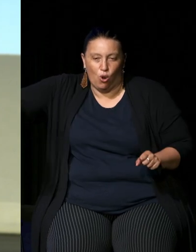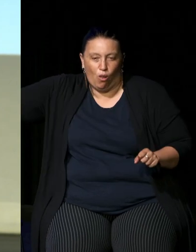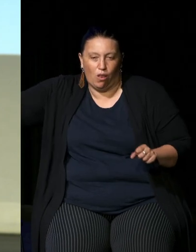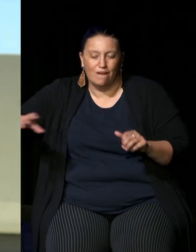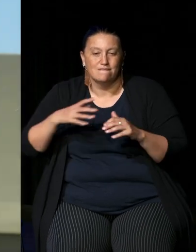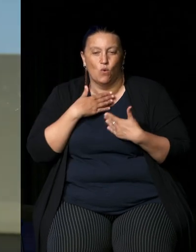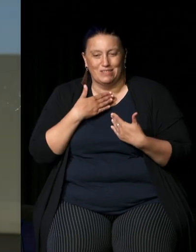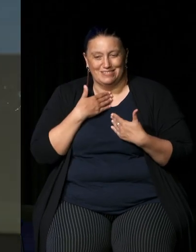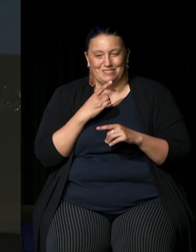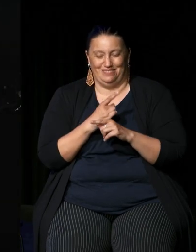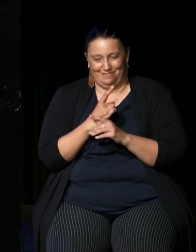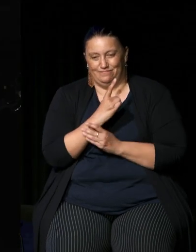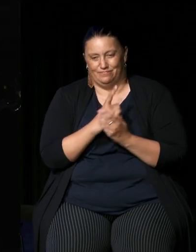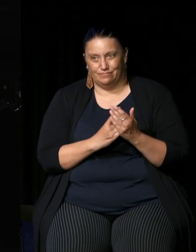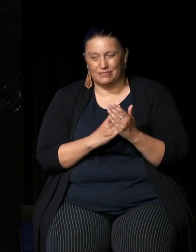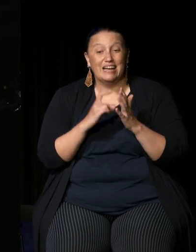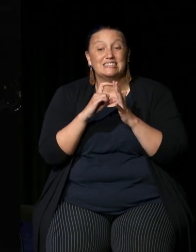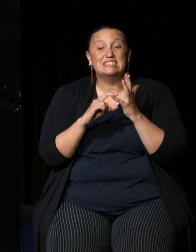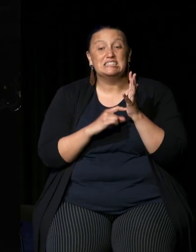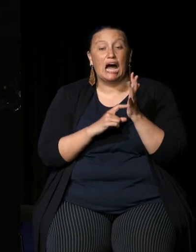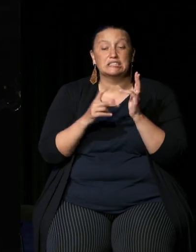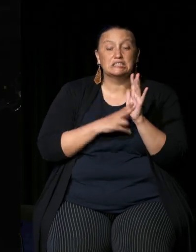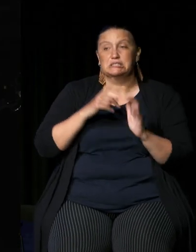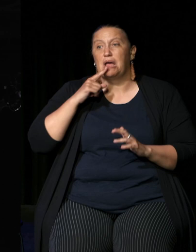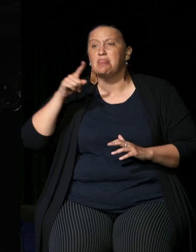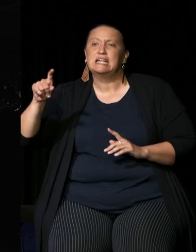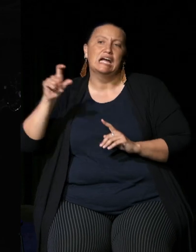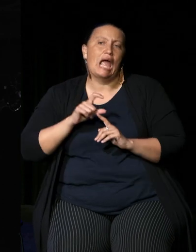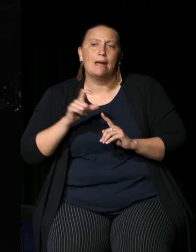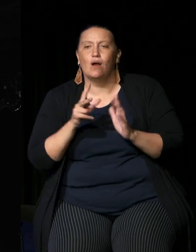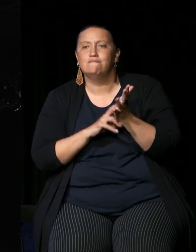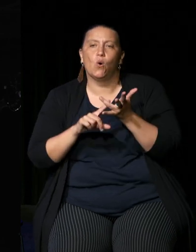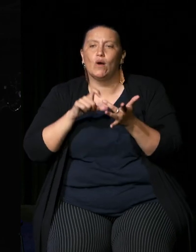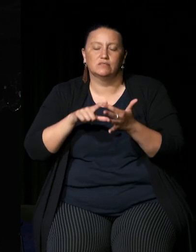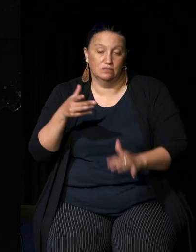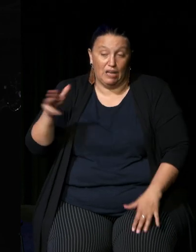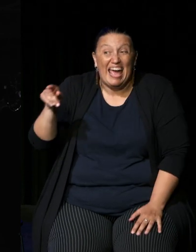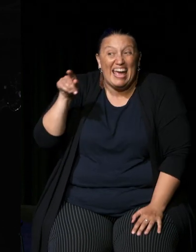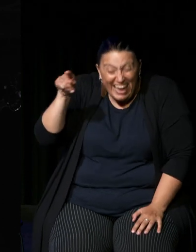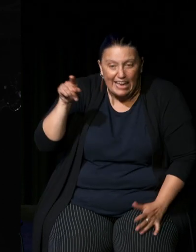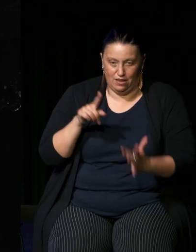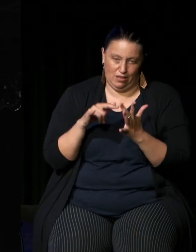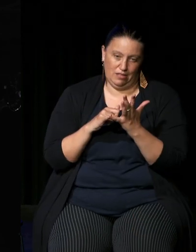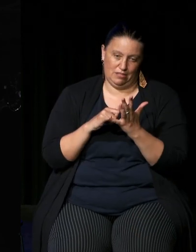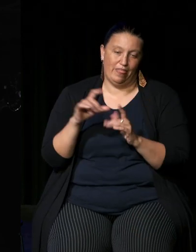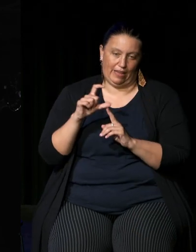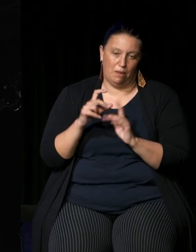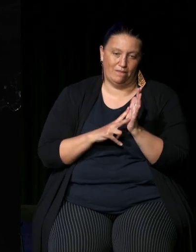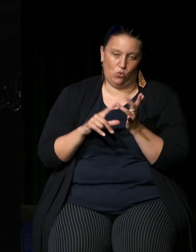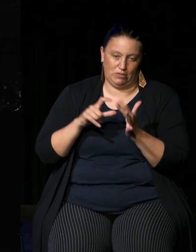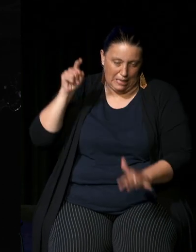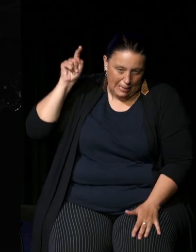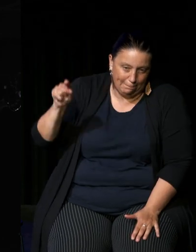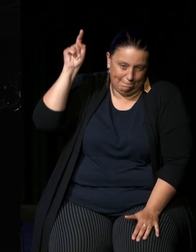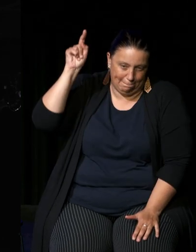is not how Dutton's described it a Canberra voice he's the Canberra voice that's exactly what he is